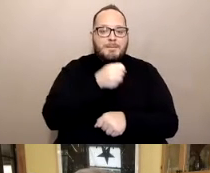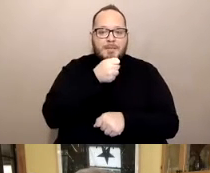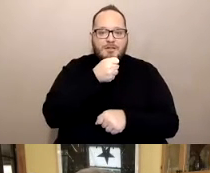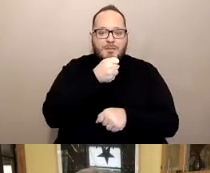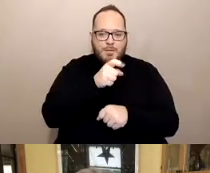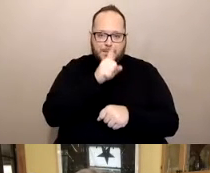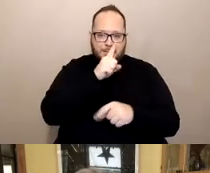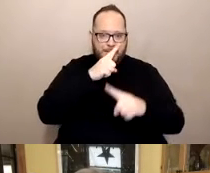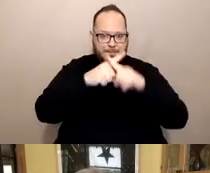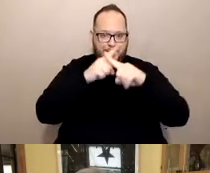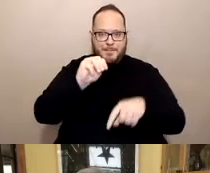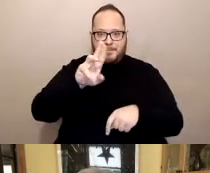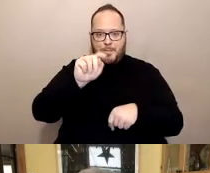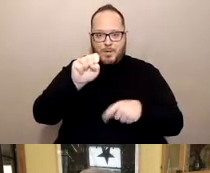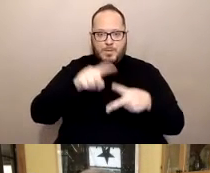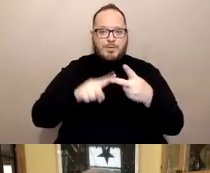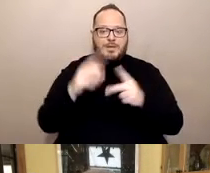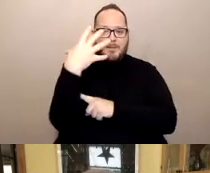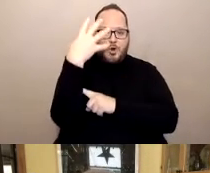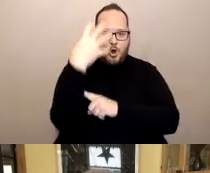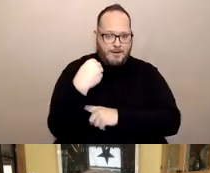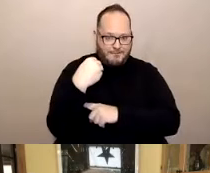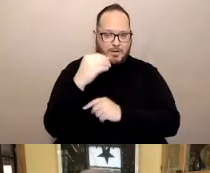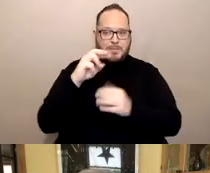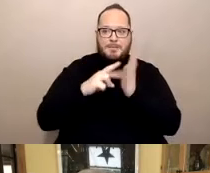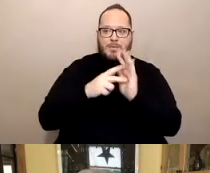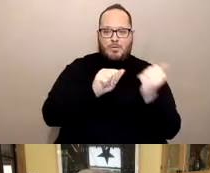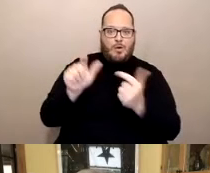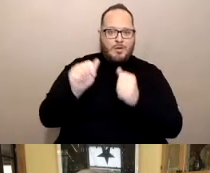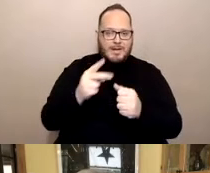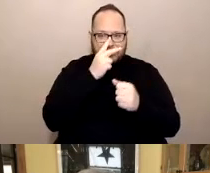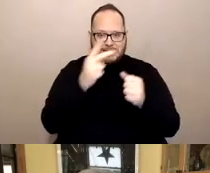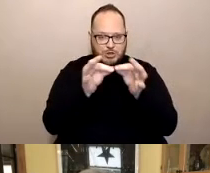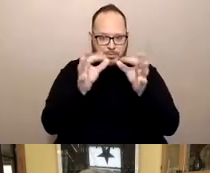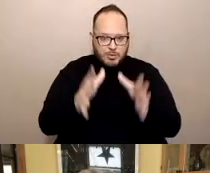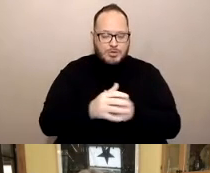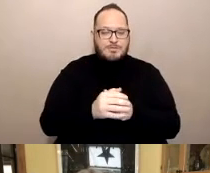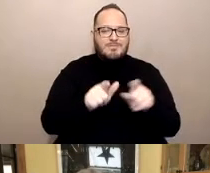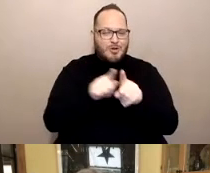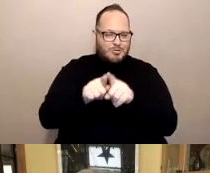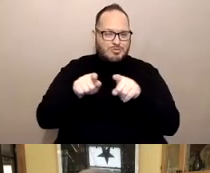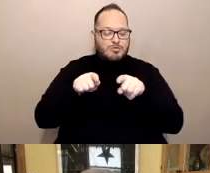so everyone can easily see the ASL interpreter. And during the question and answers at the end of the presentation we'll unmute you